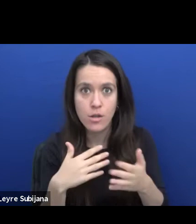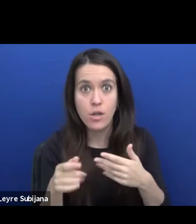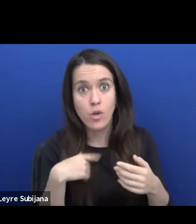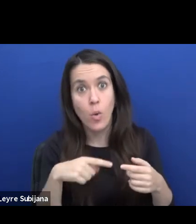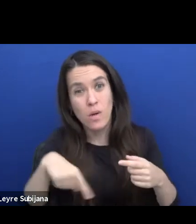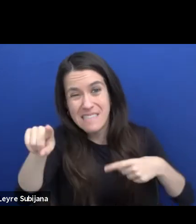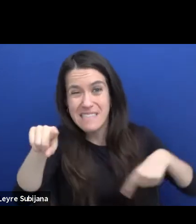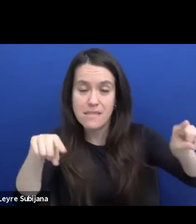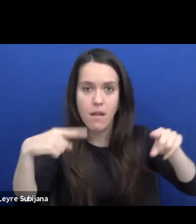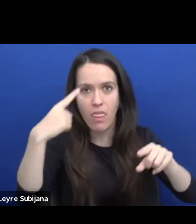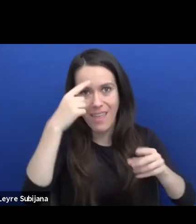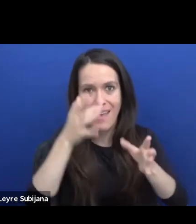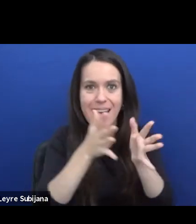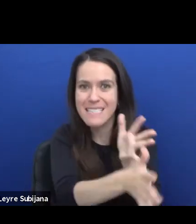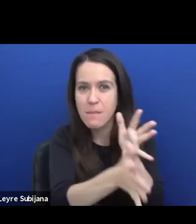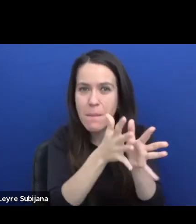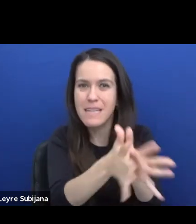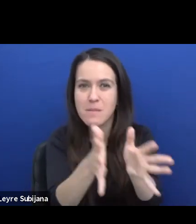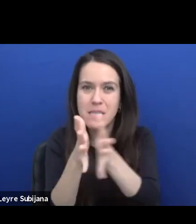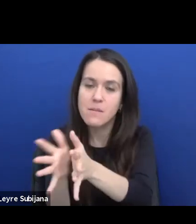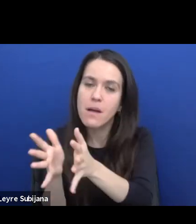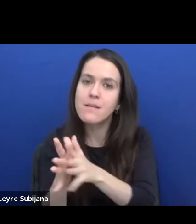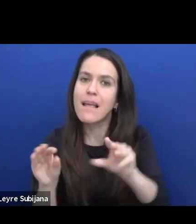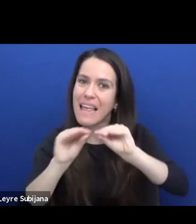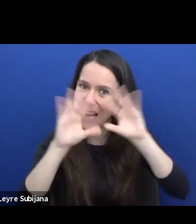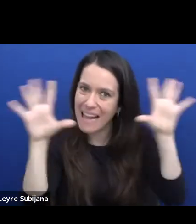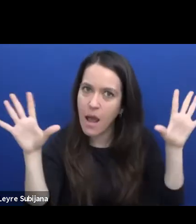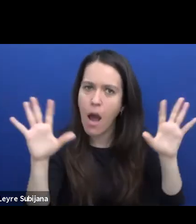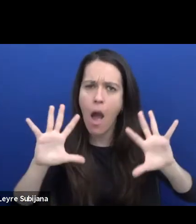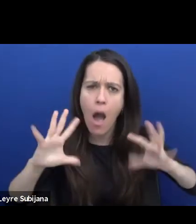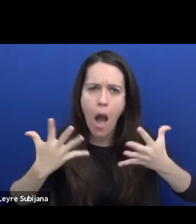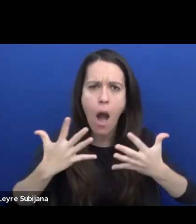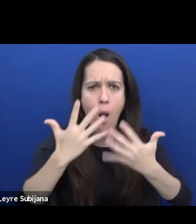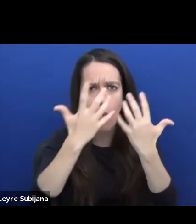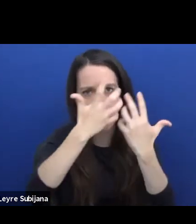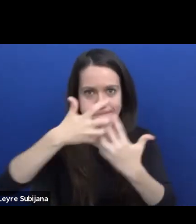and the ton of things to work around to make this happen.